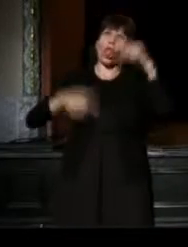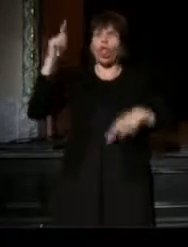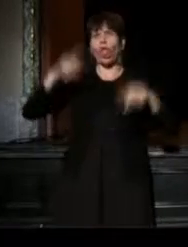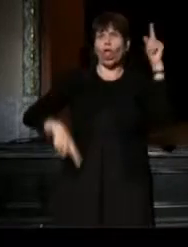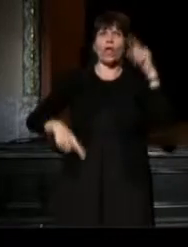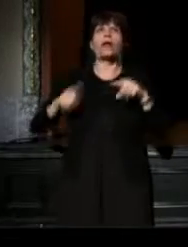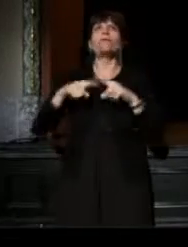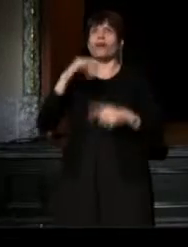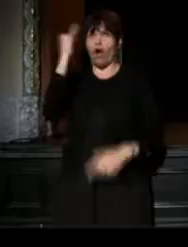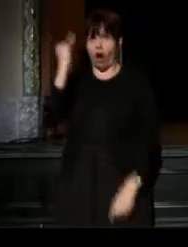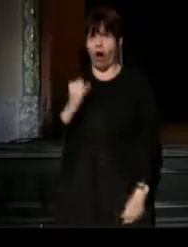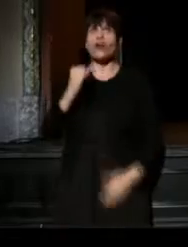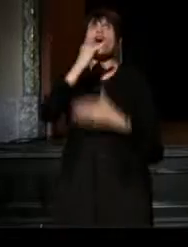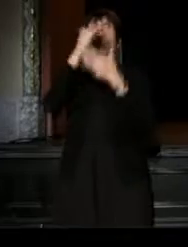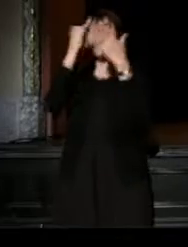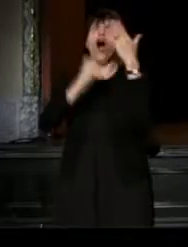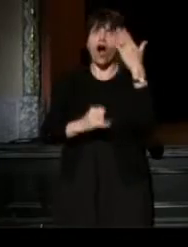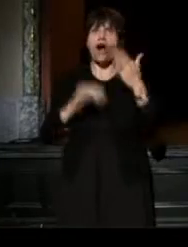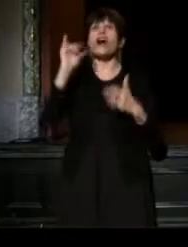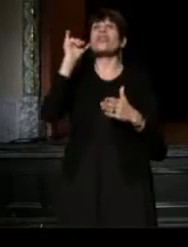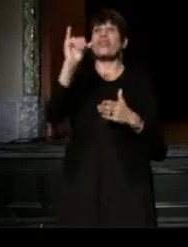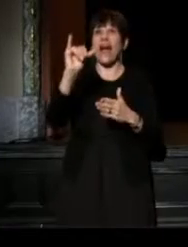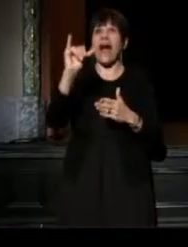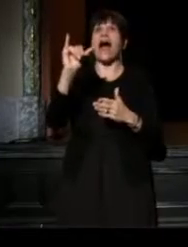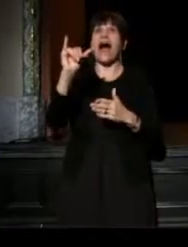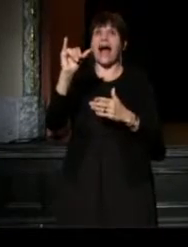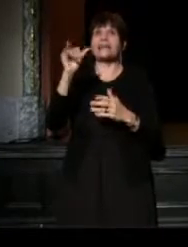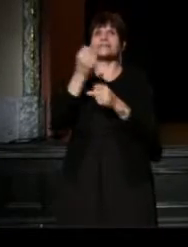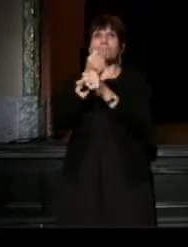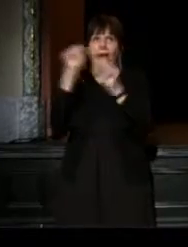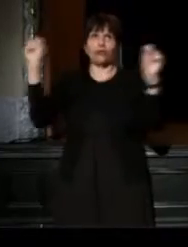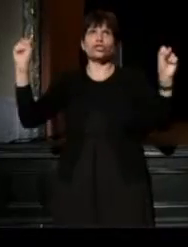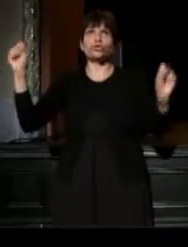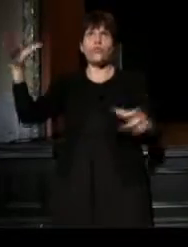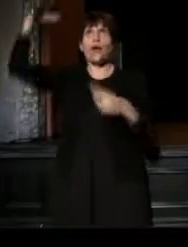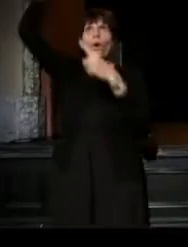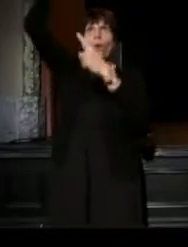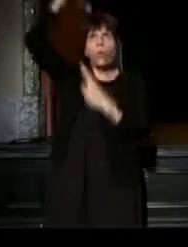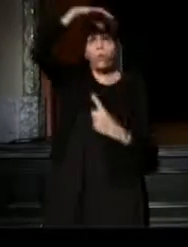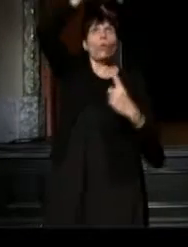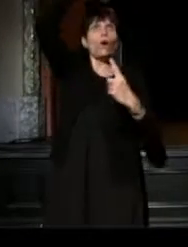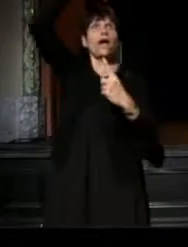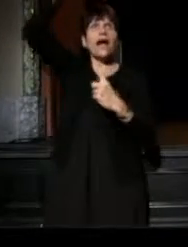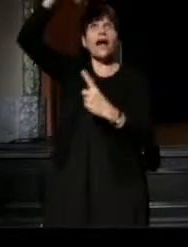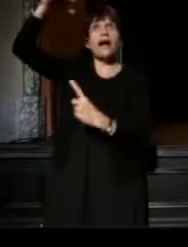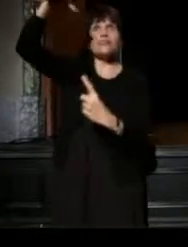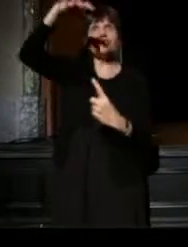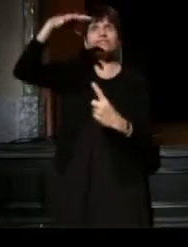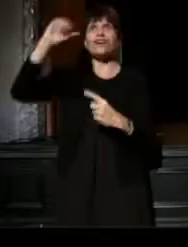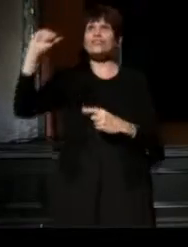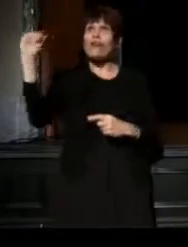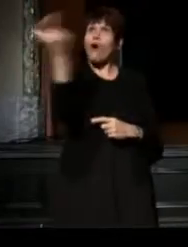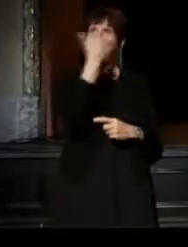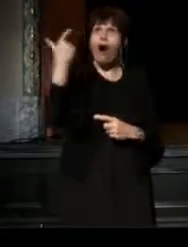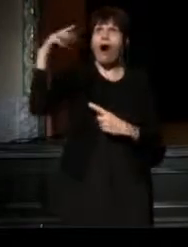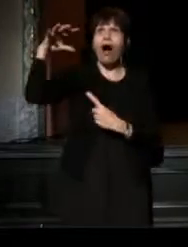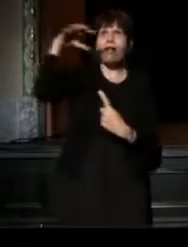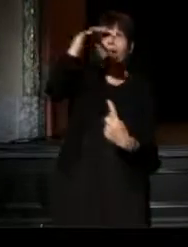but art, art can be that parachute that catches us all. Thank you very much. Thank you for this honor.